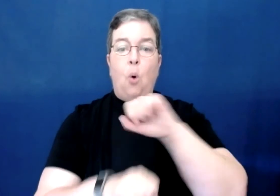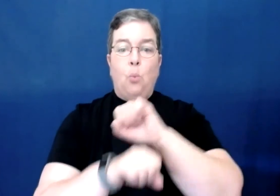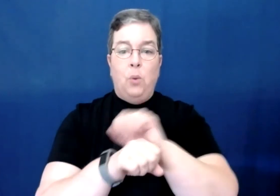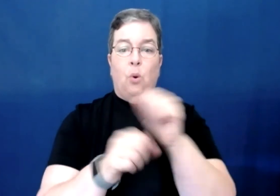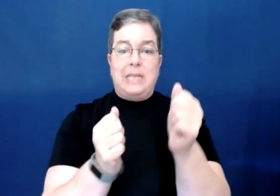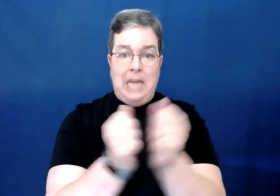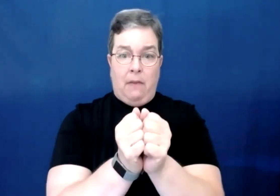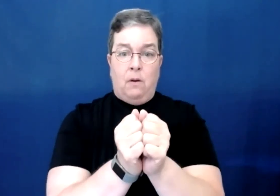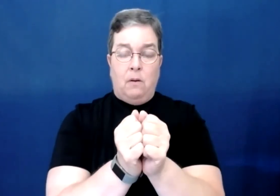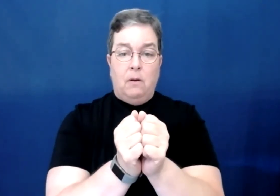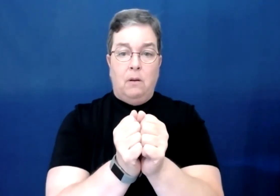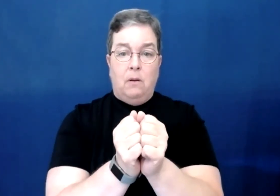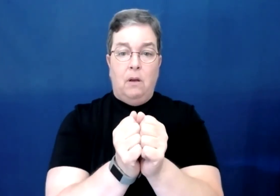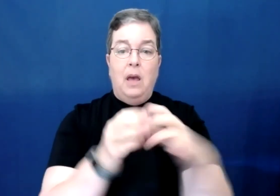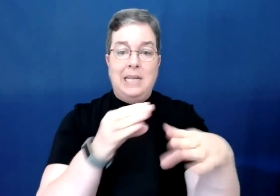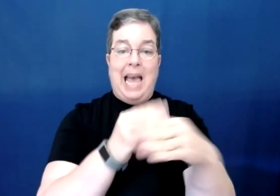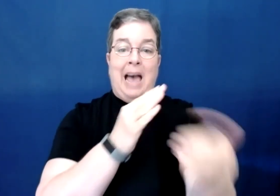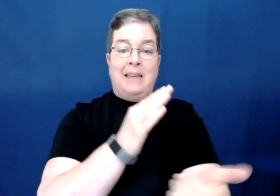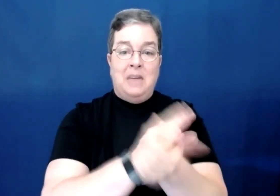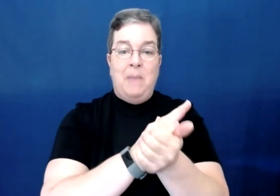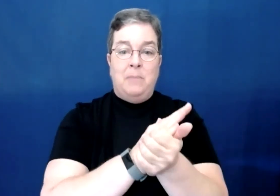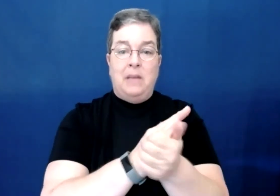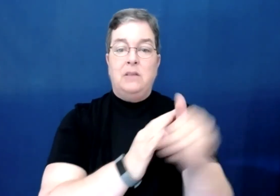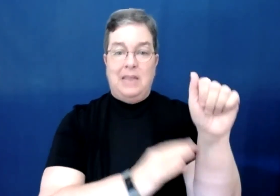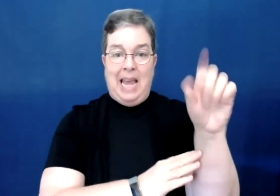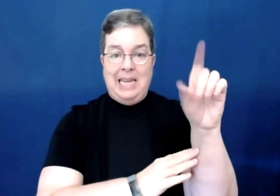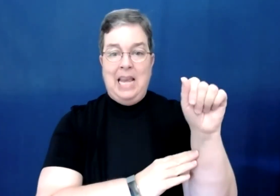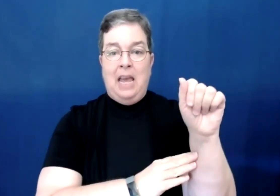We work together to add an amendment to the ADA